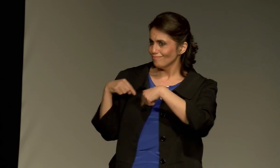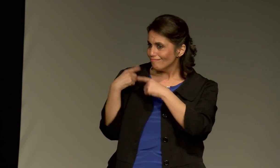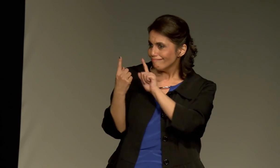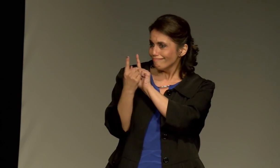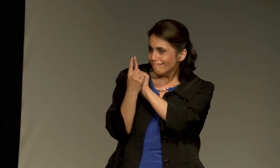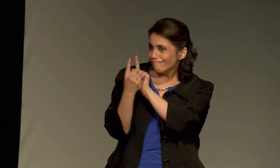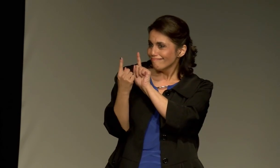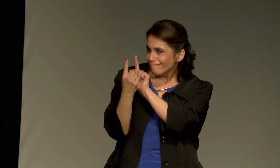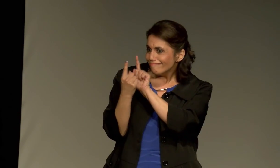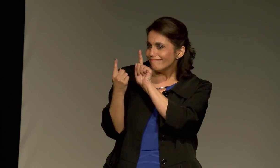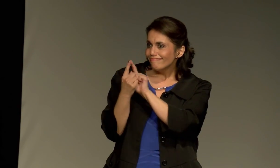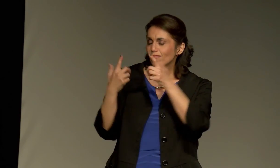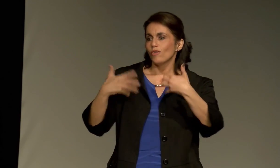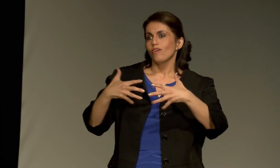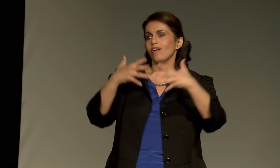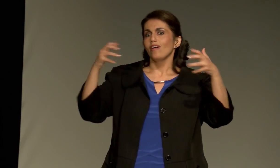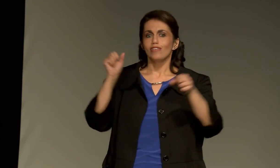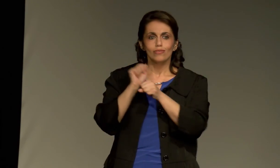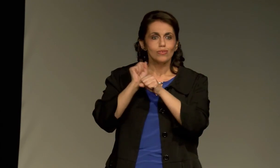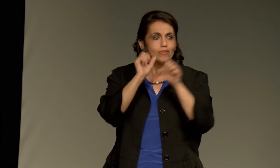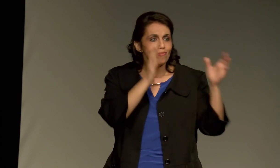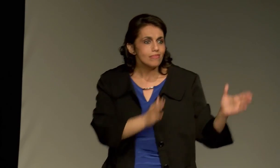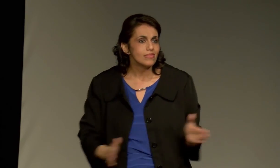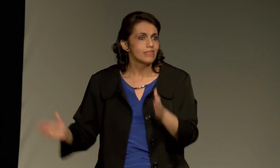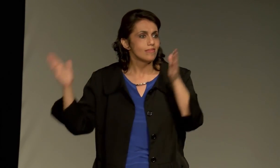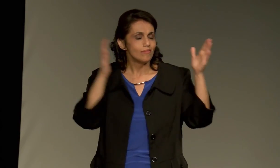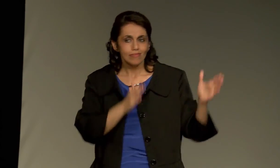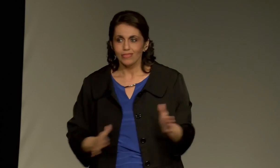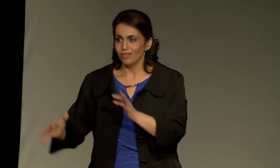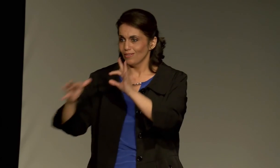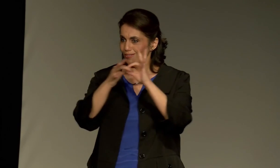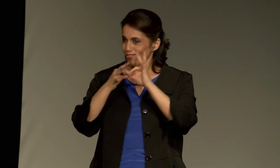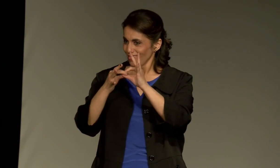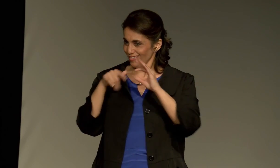Thank you, Brianne as well for the many, many meetings, and all of the work that went into